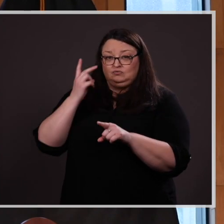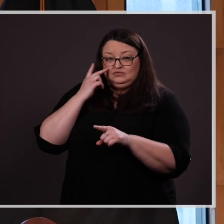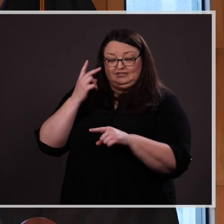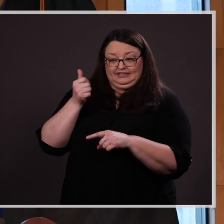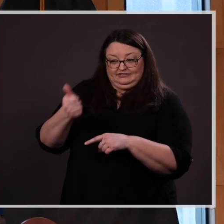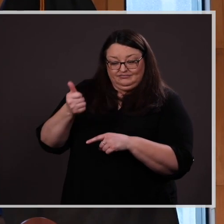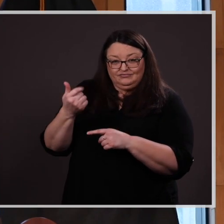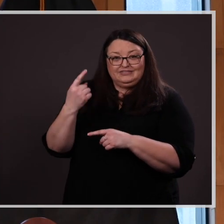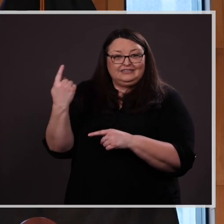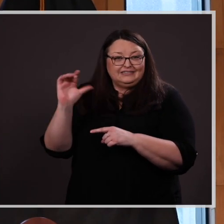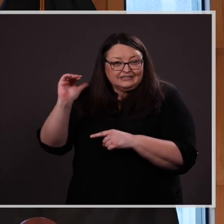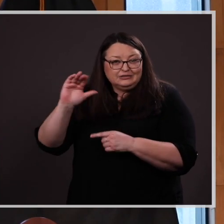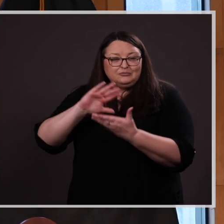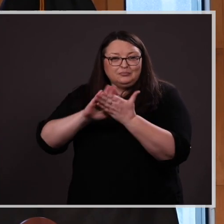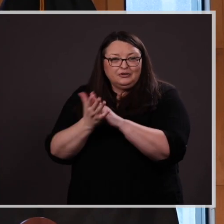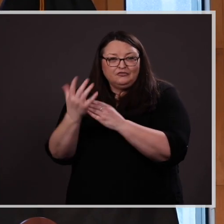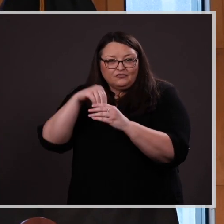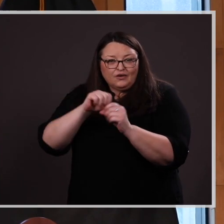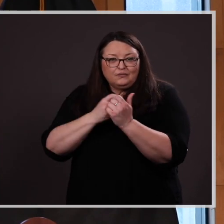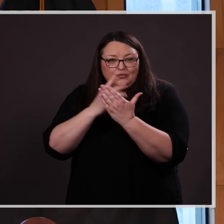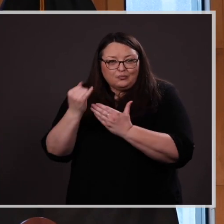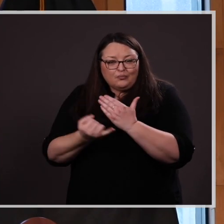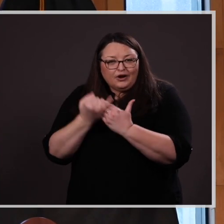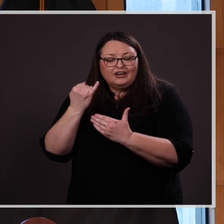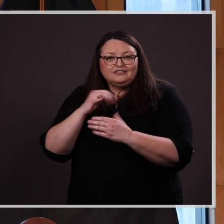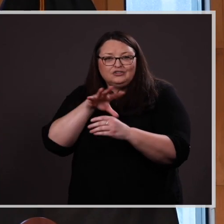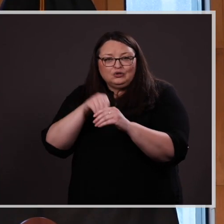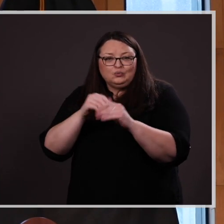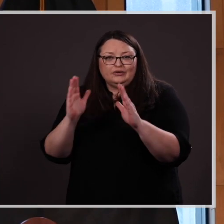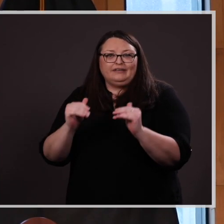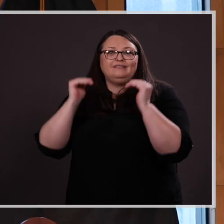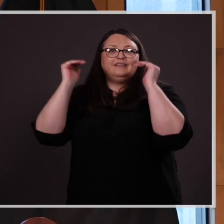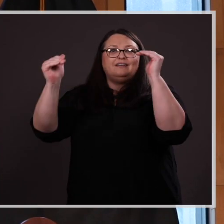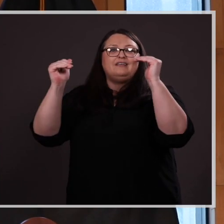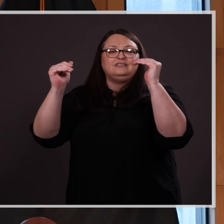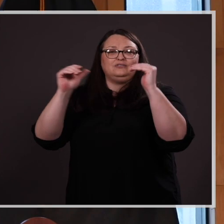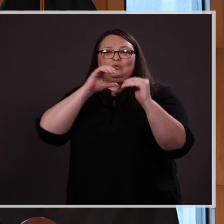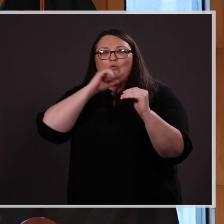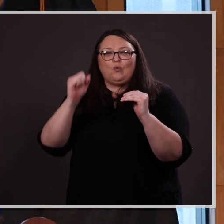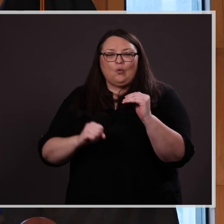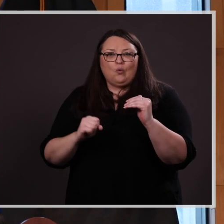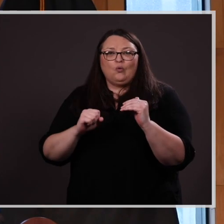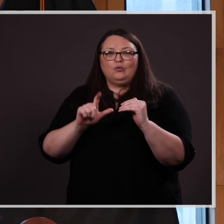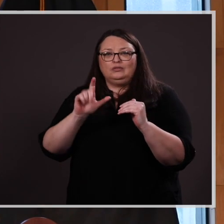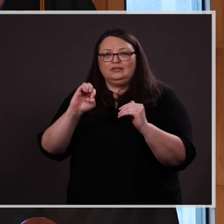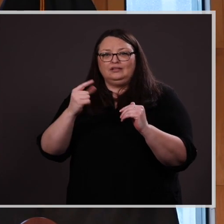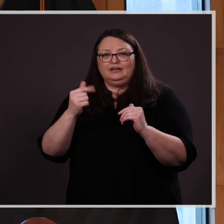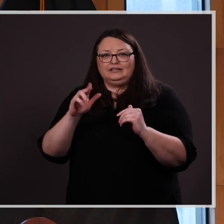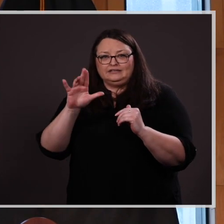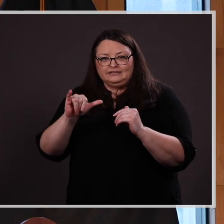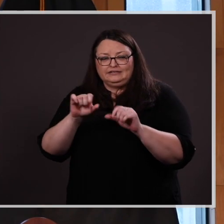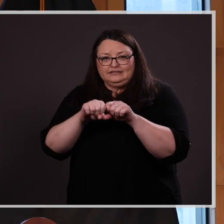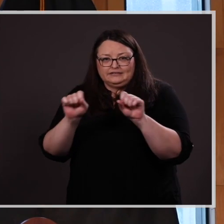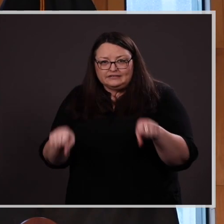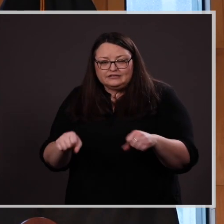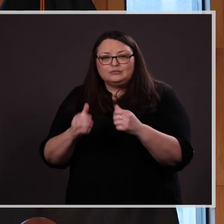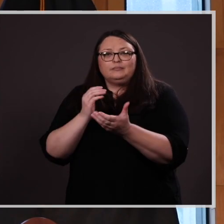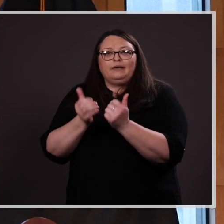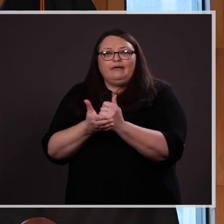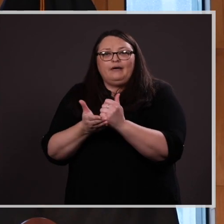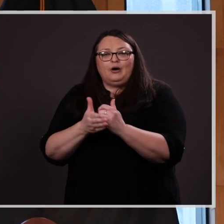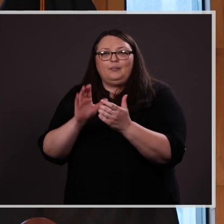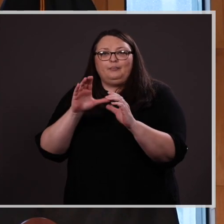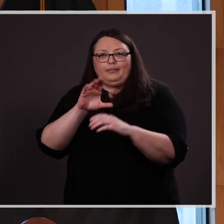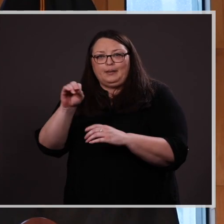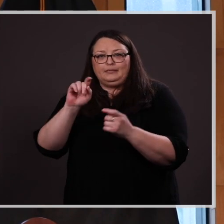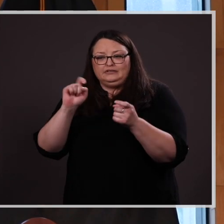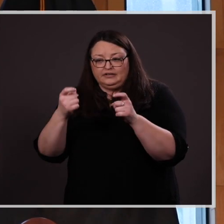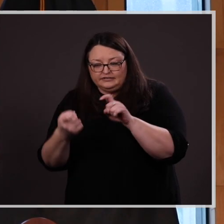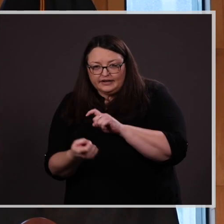to always be involved in enhancing old legacy systems and help companies or labs move towards